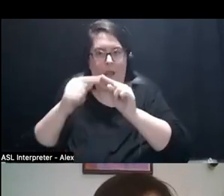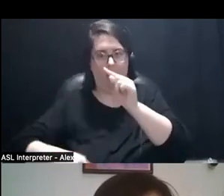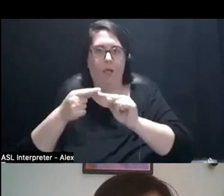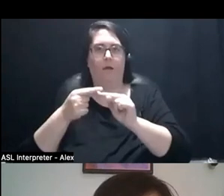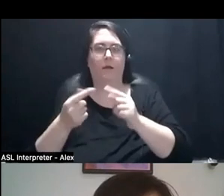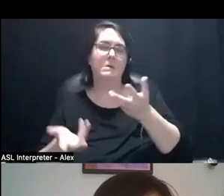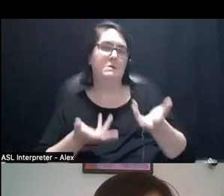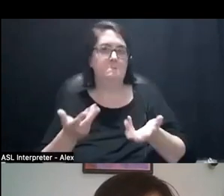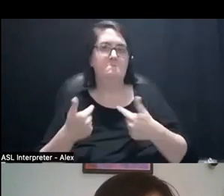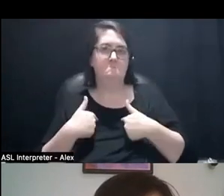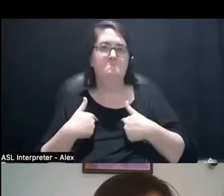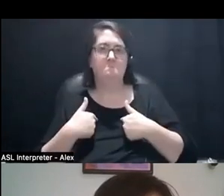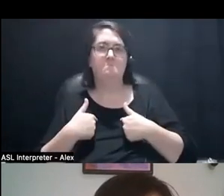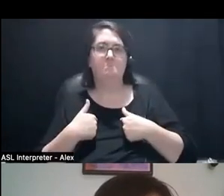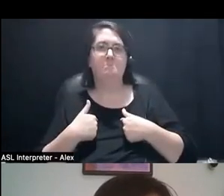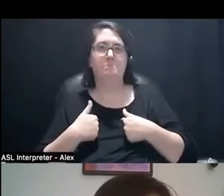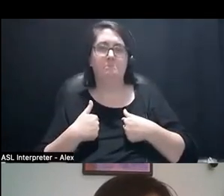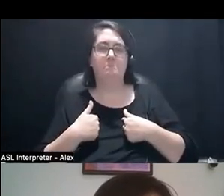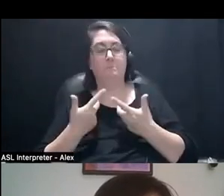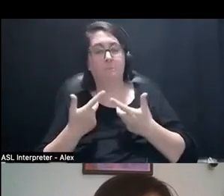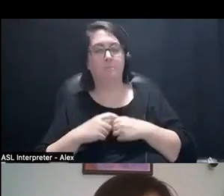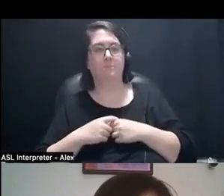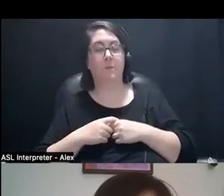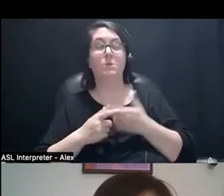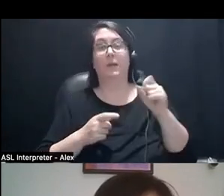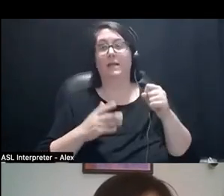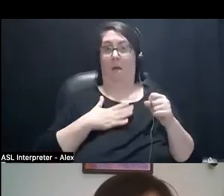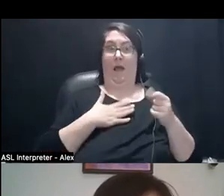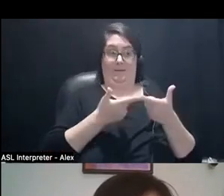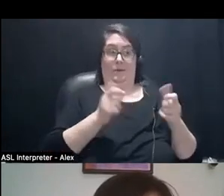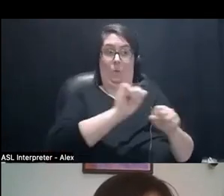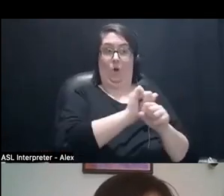a new and feel. So yes, people can touch it. There is a tactile element to it like,